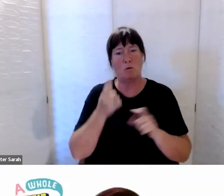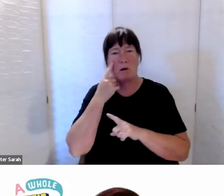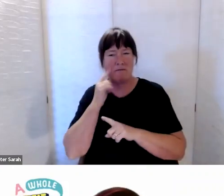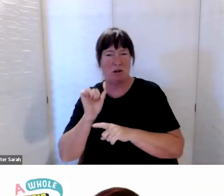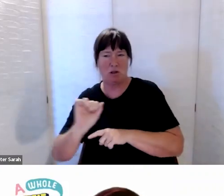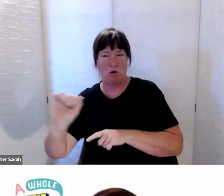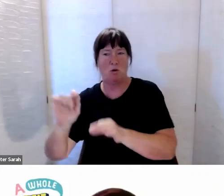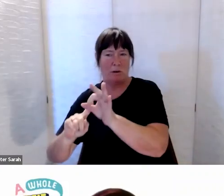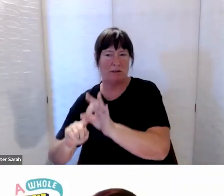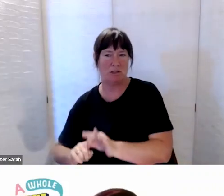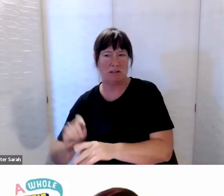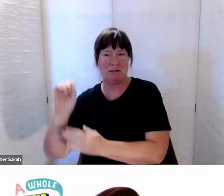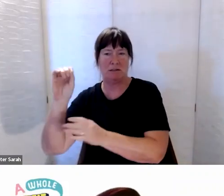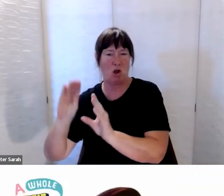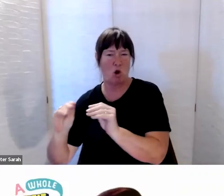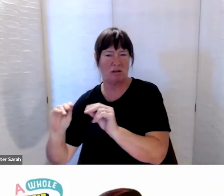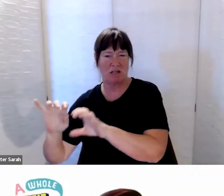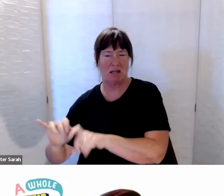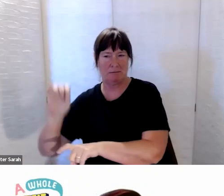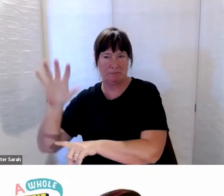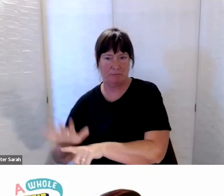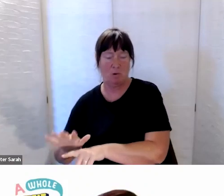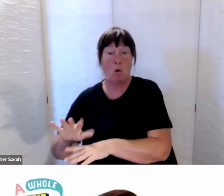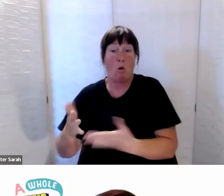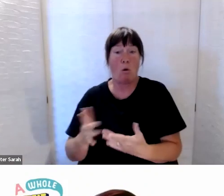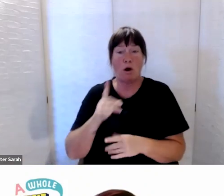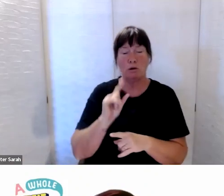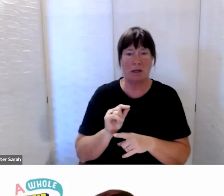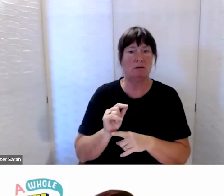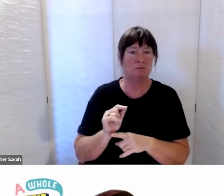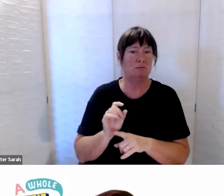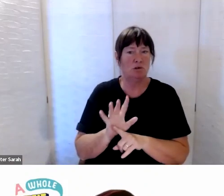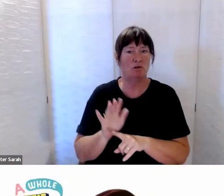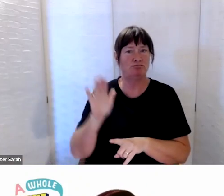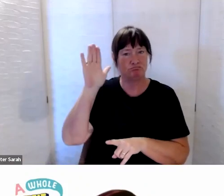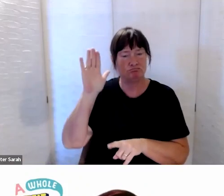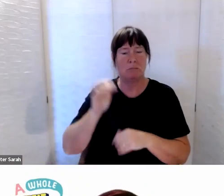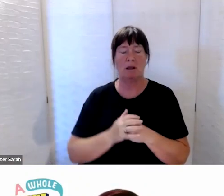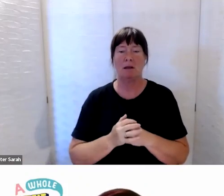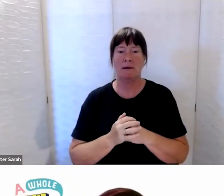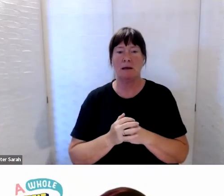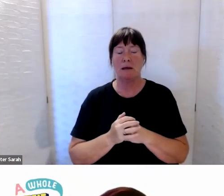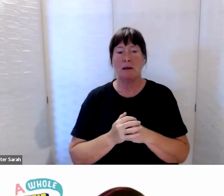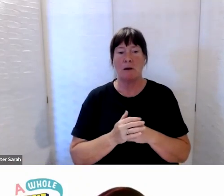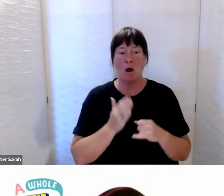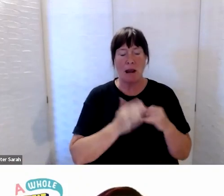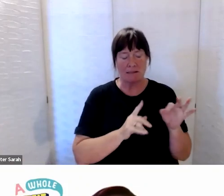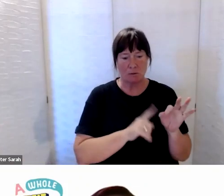that you’ve all posted in the chat, or if you would like to ask those yourself. And the last one is, what supports